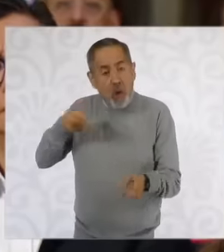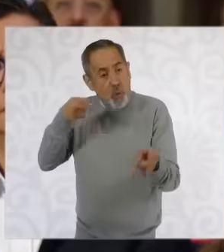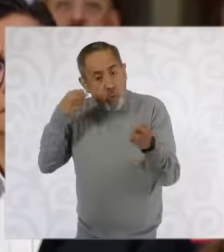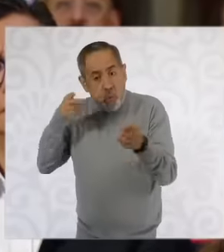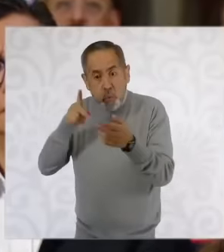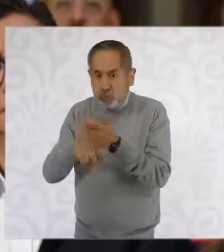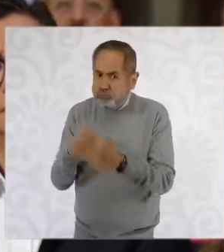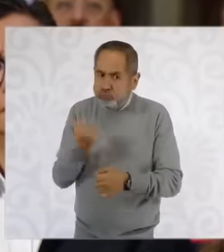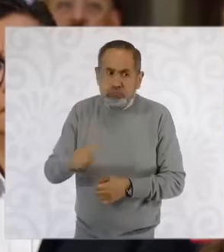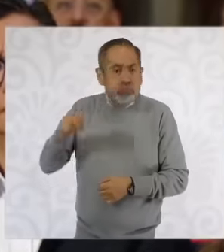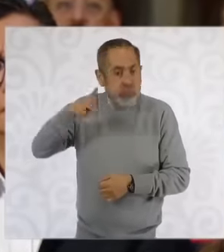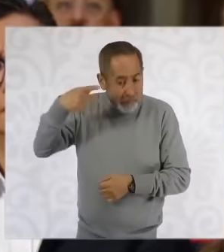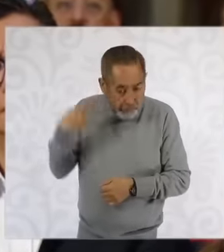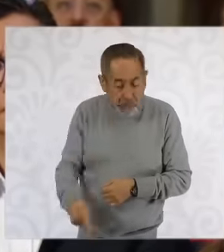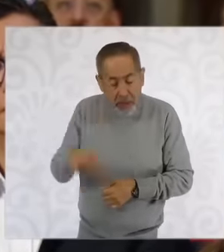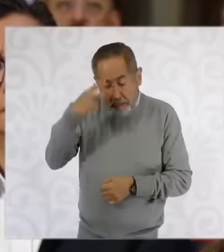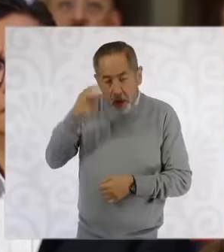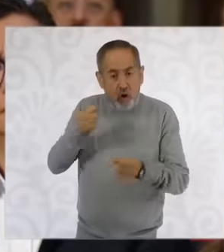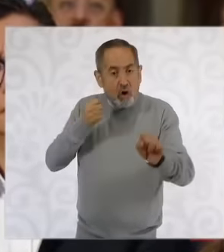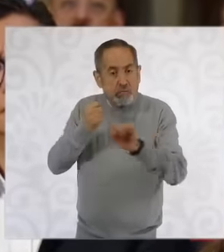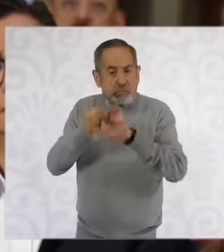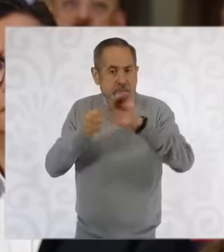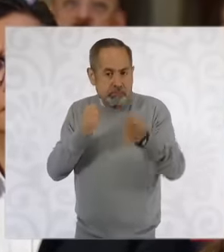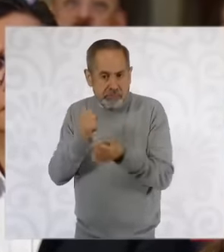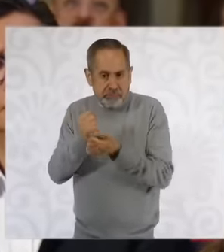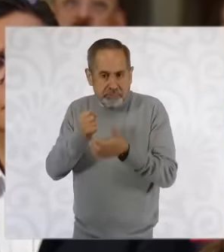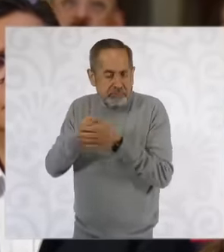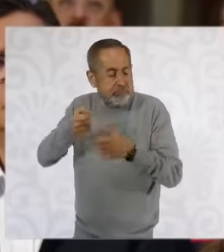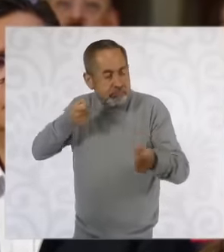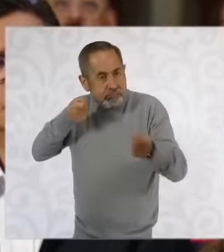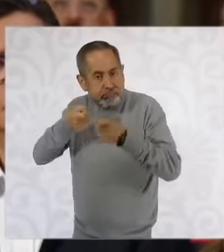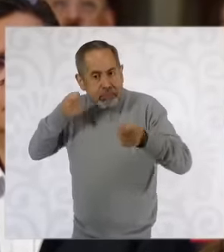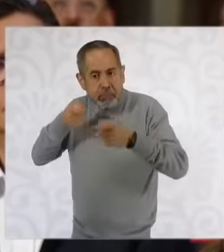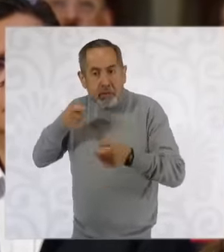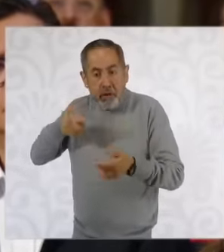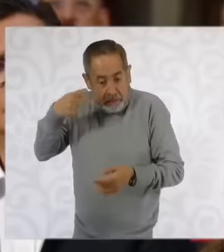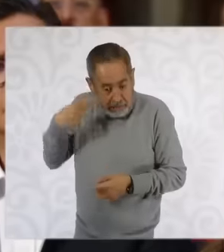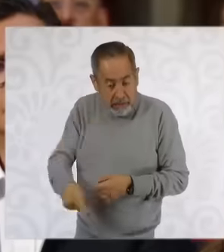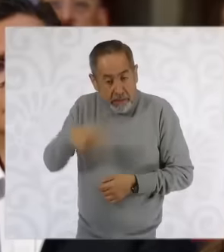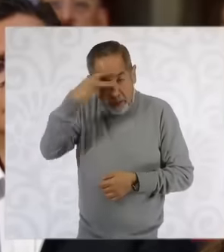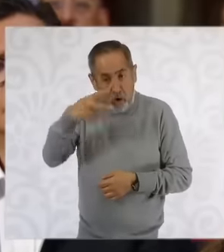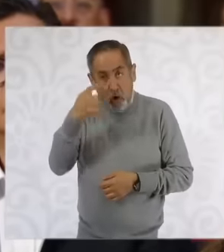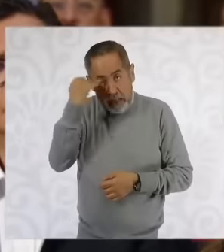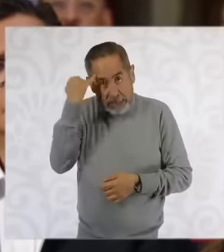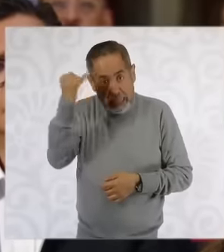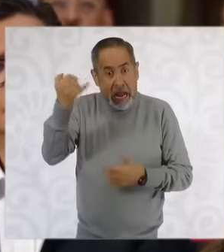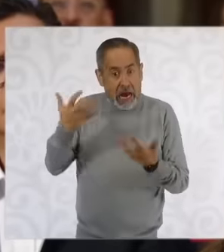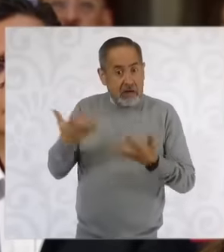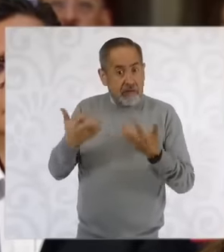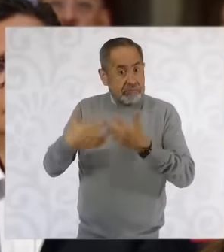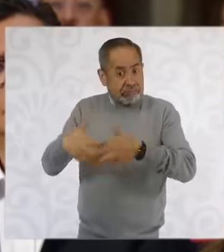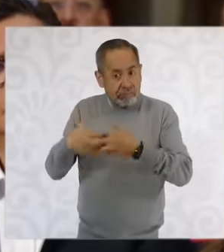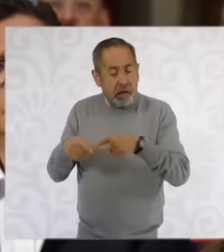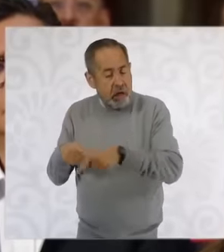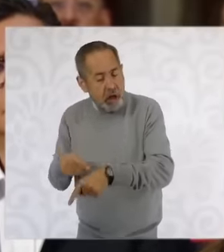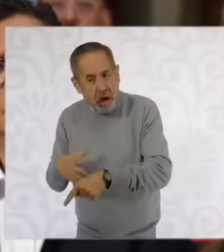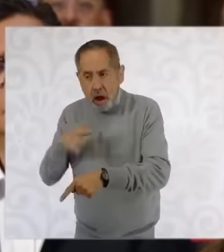quality it is retractable it is of Mexican manufacture and I'm going to the next thing Donald Trump has been in